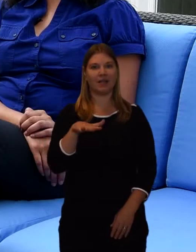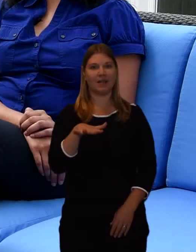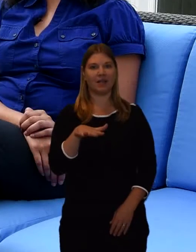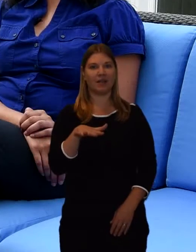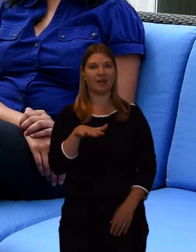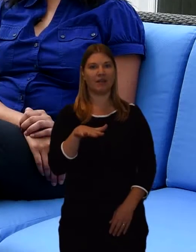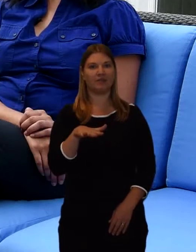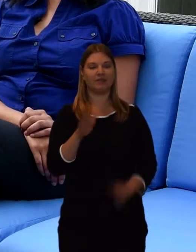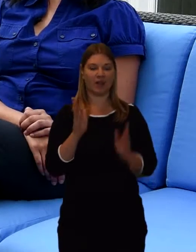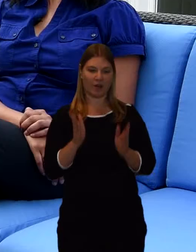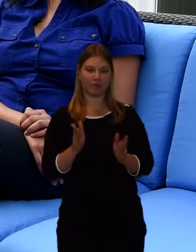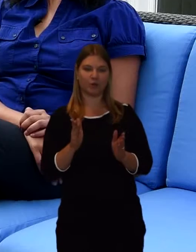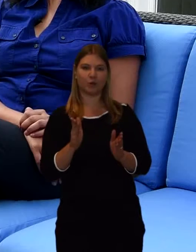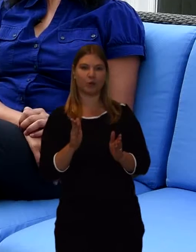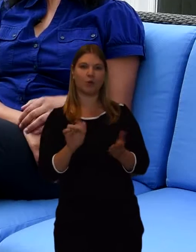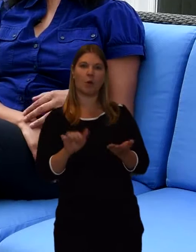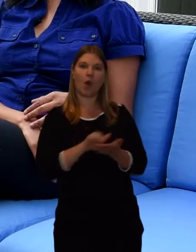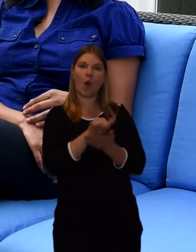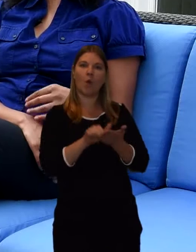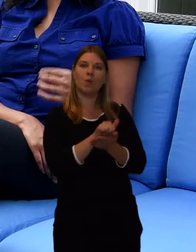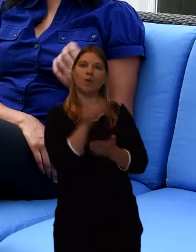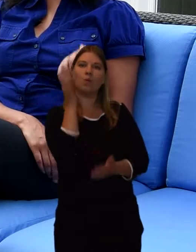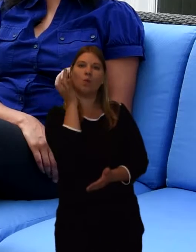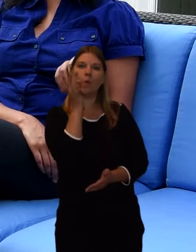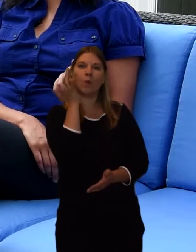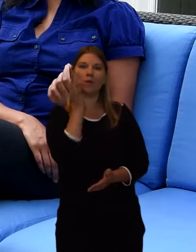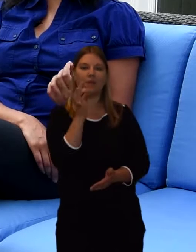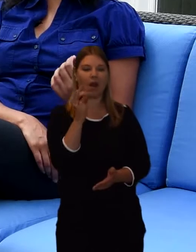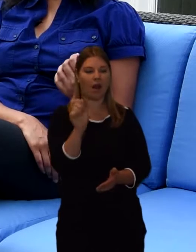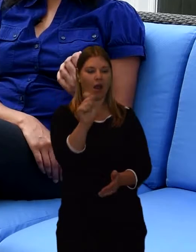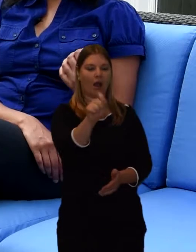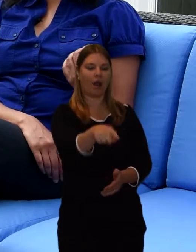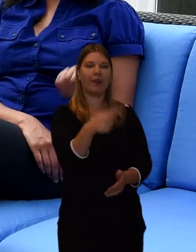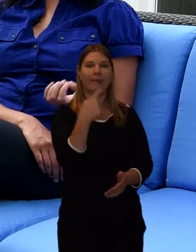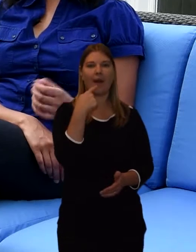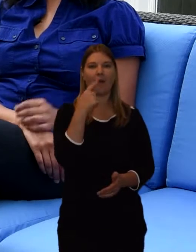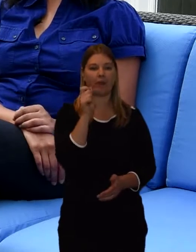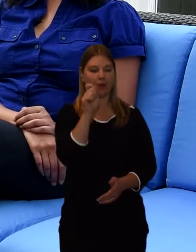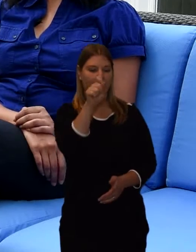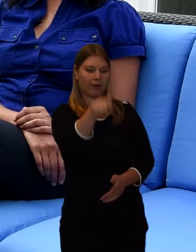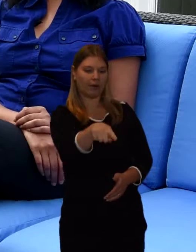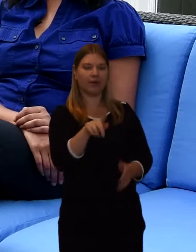would be done is to put a drop of holy water in their mouth.